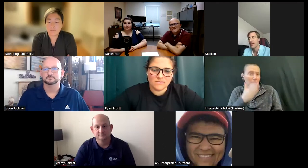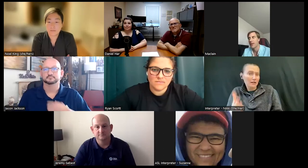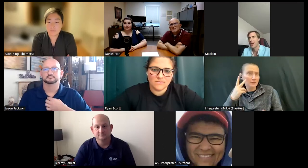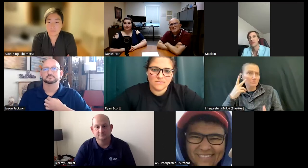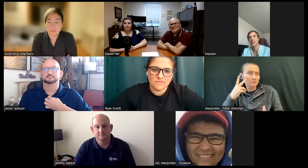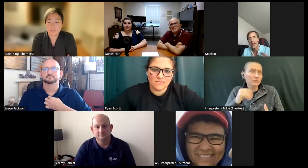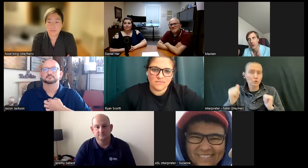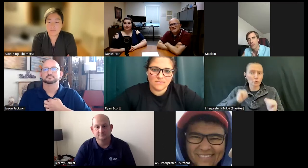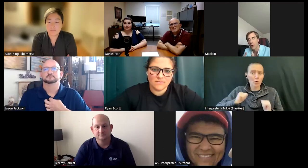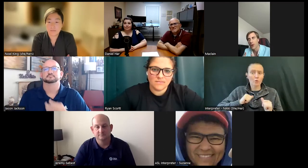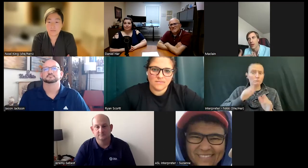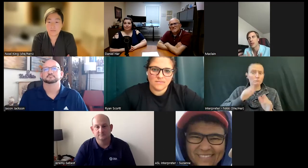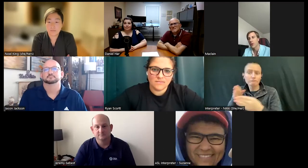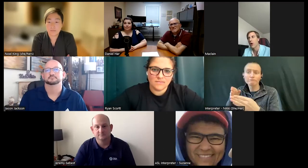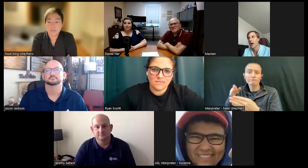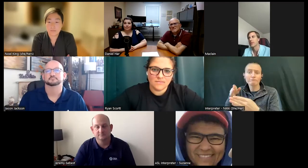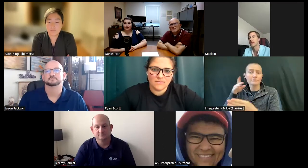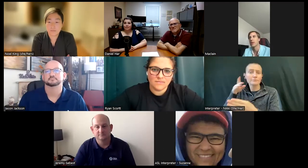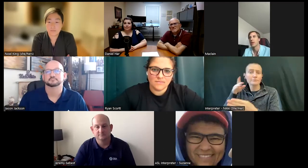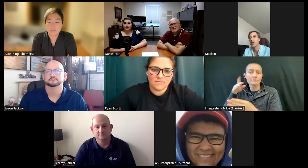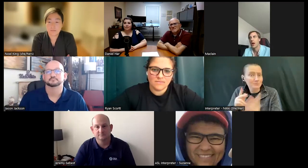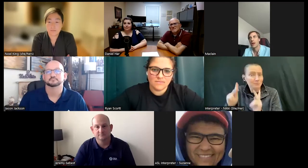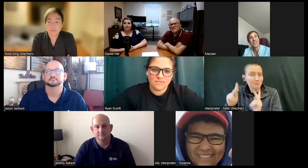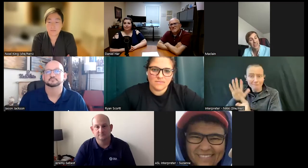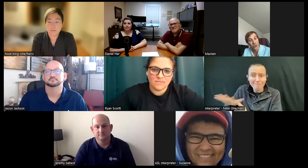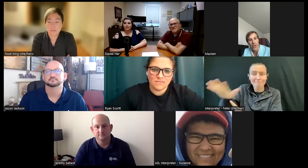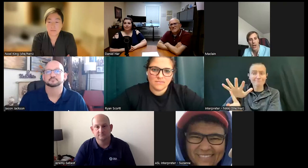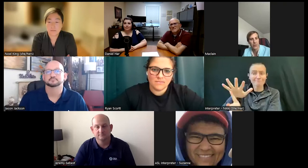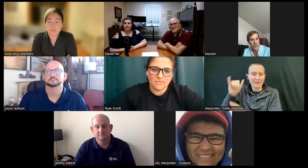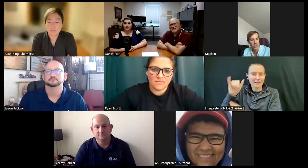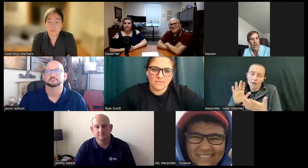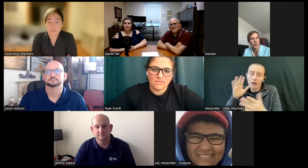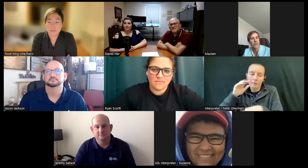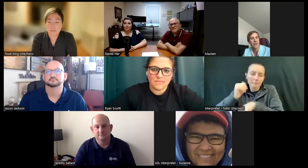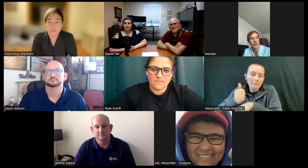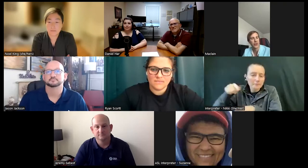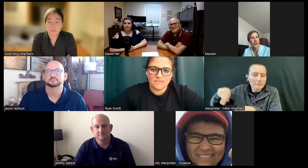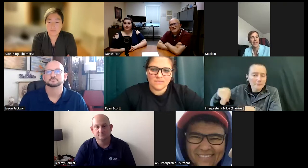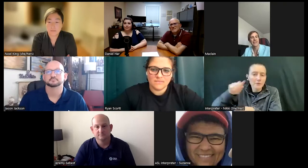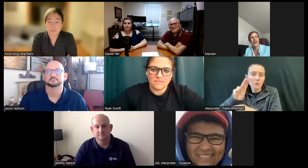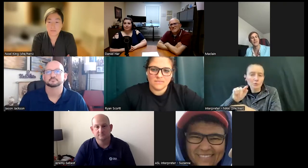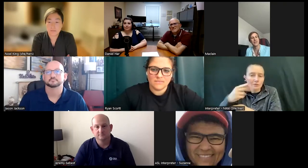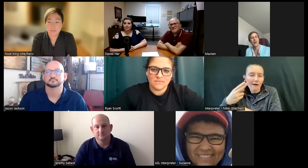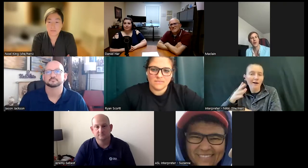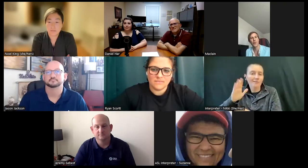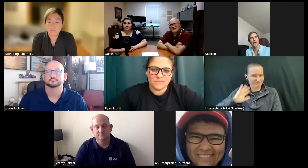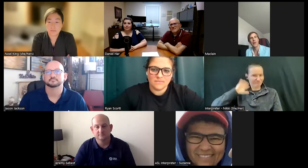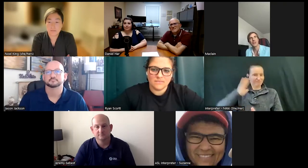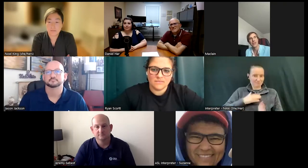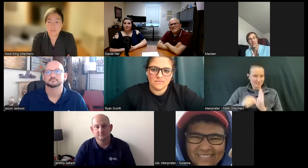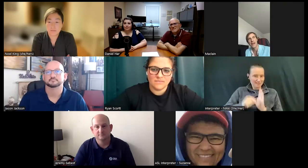show that's been catered for hearing loss uh at least in Utah or at least when I was doing at time and so I reached out to